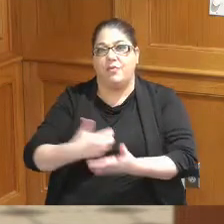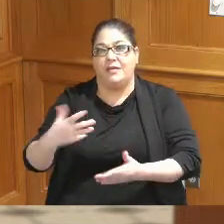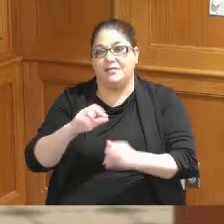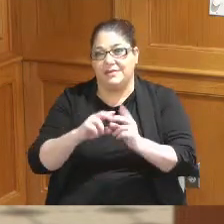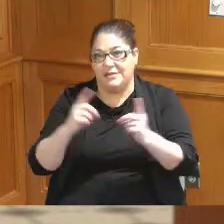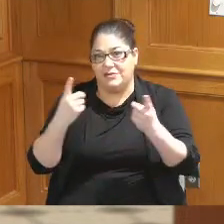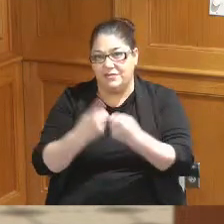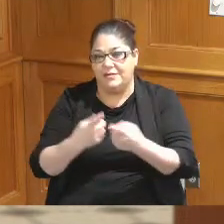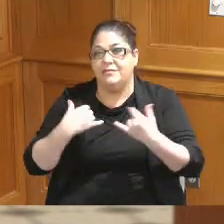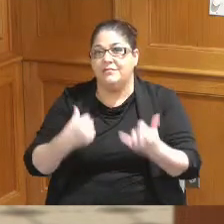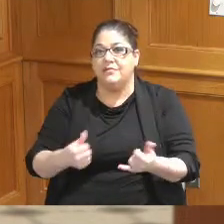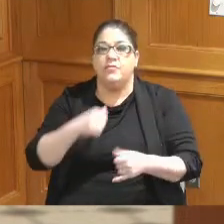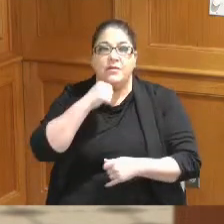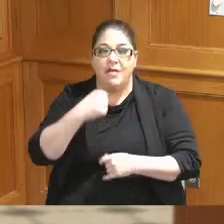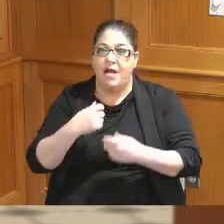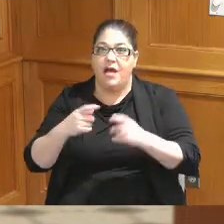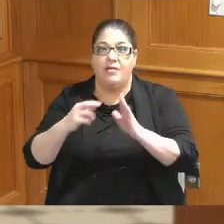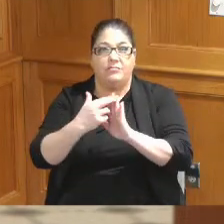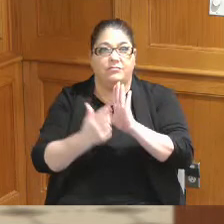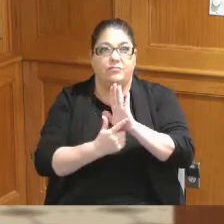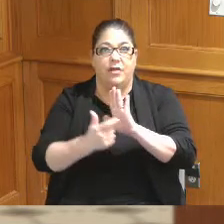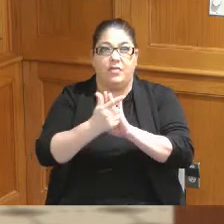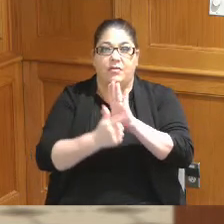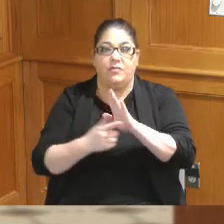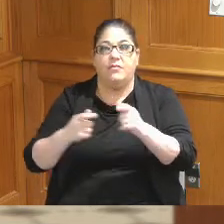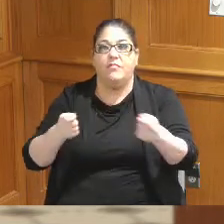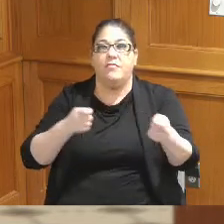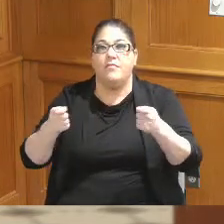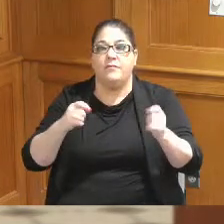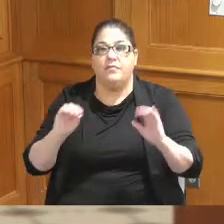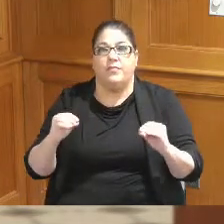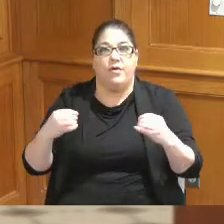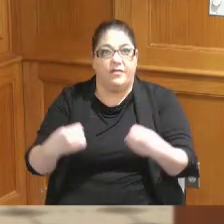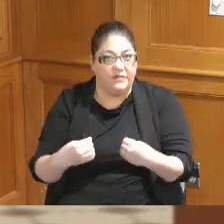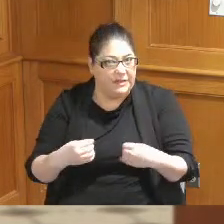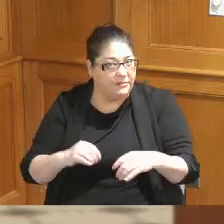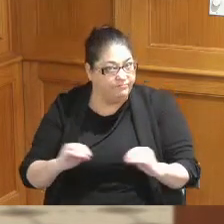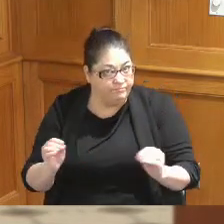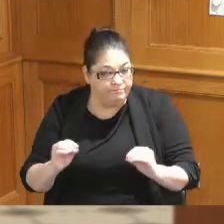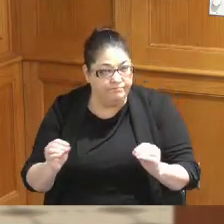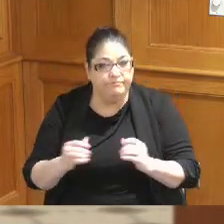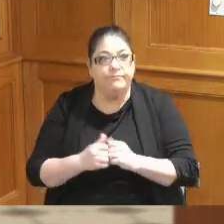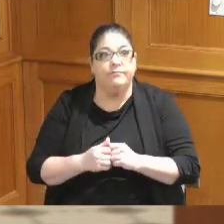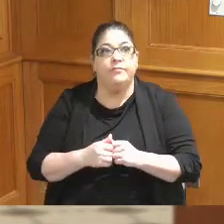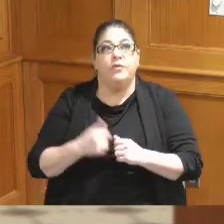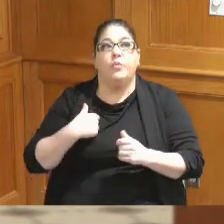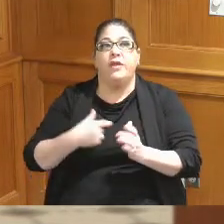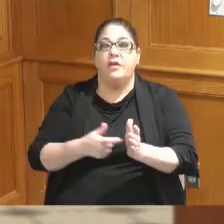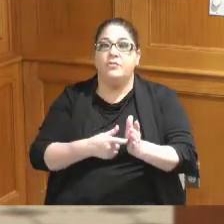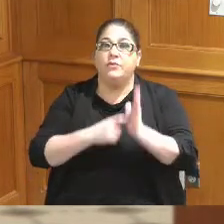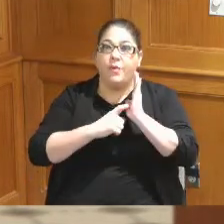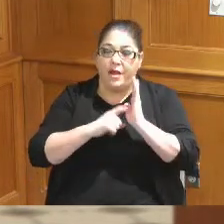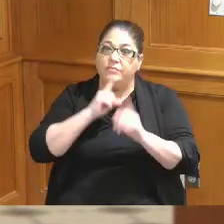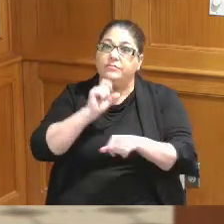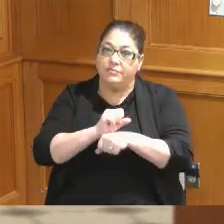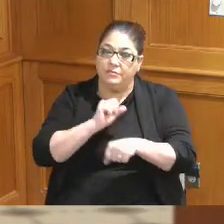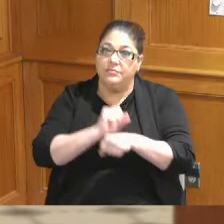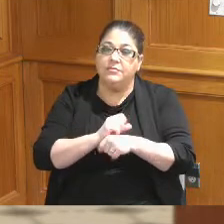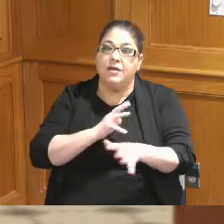we are a non-regulatory government office we are required to update a solid waste plan according